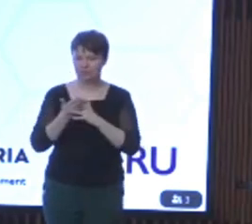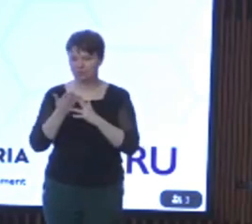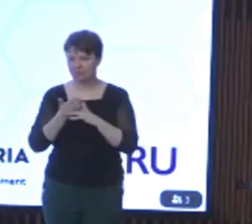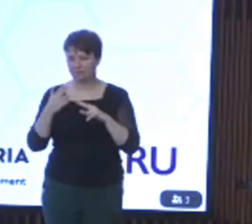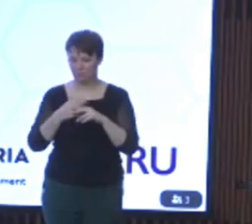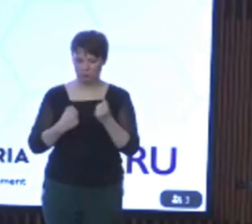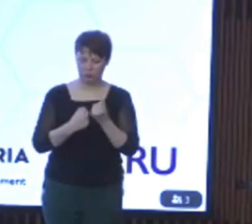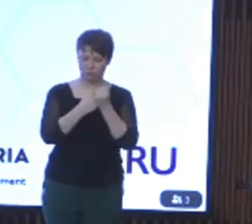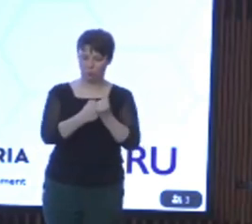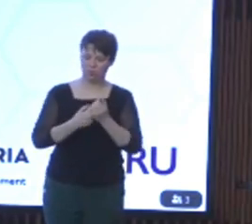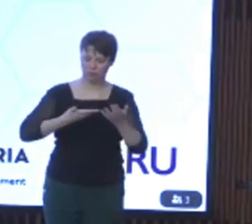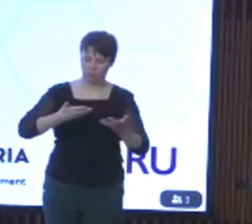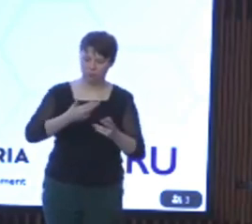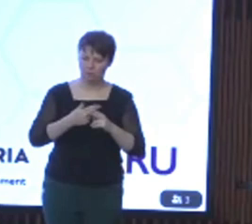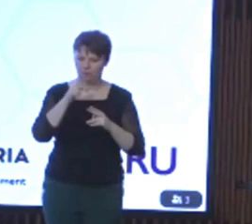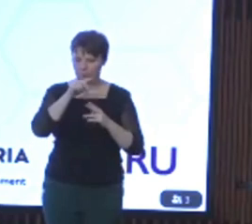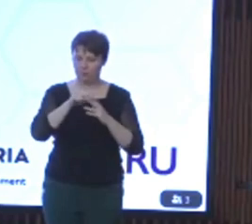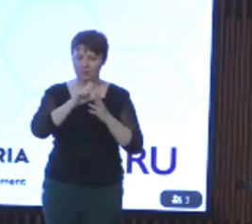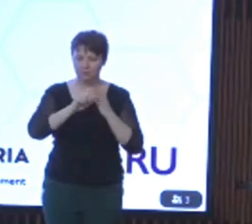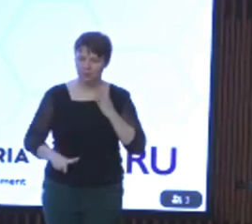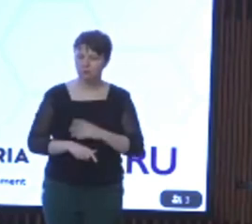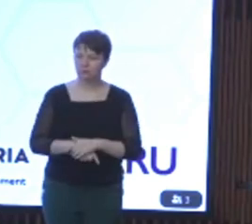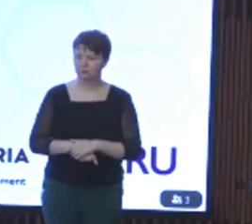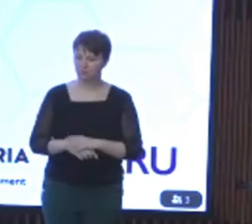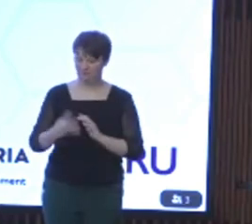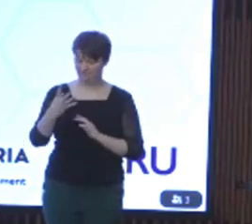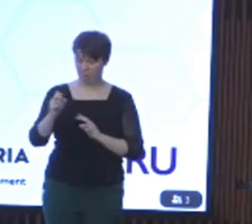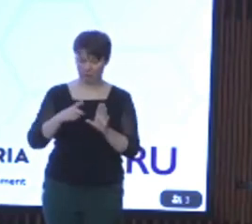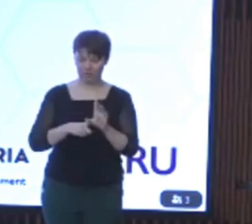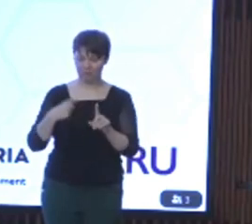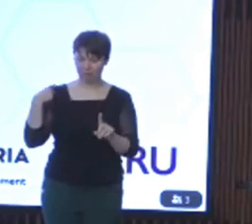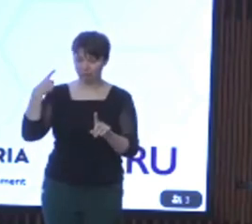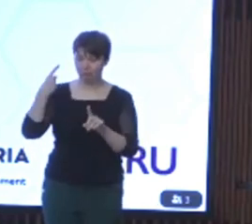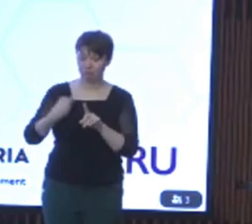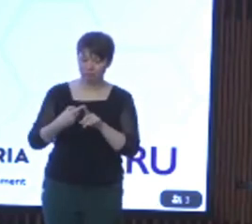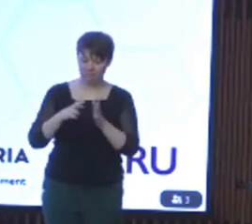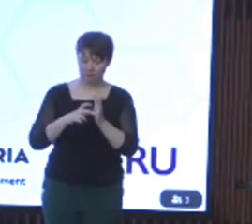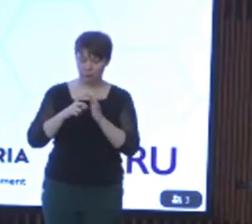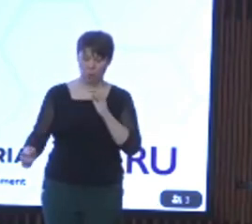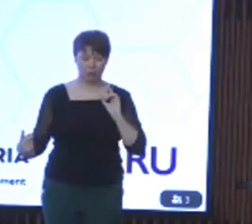for people with disability and over the past 40 years Victoria has come a long way in making